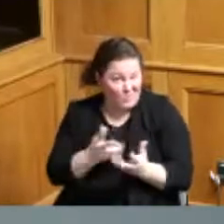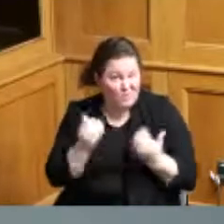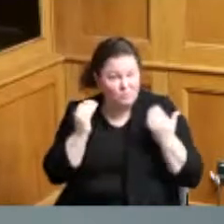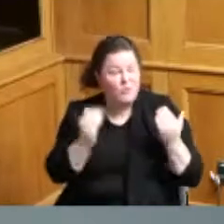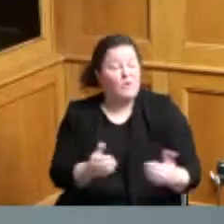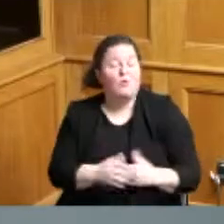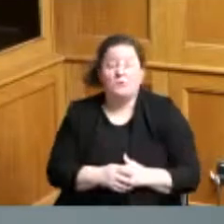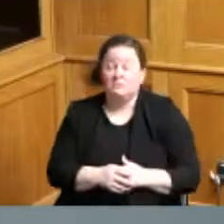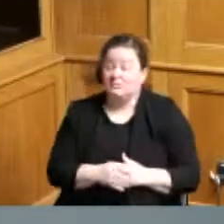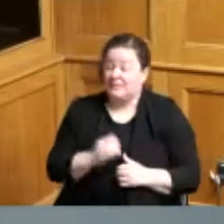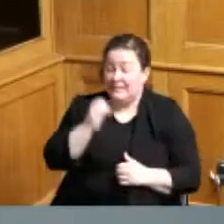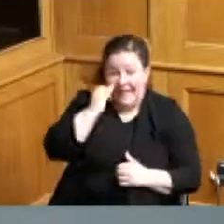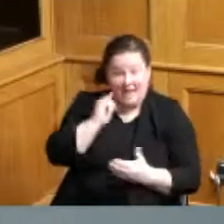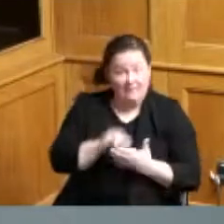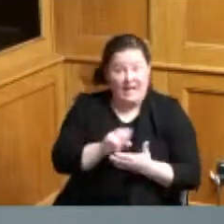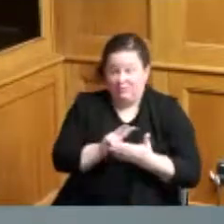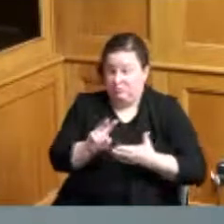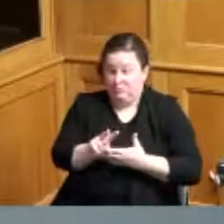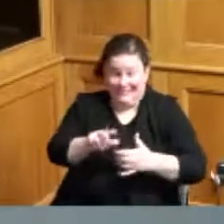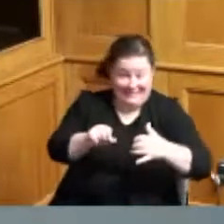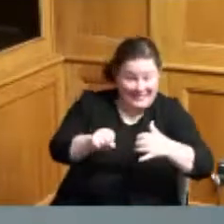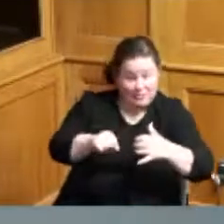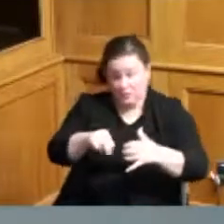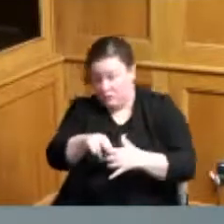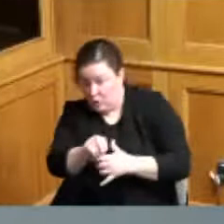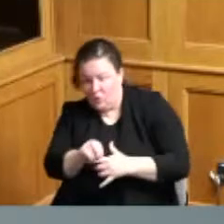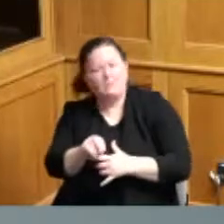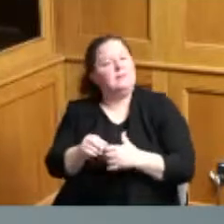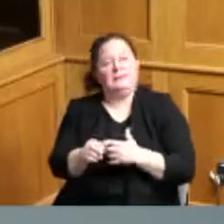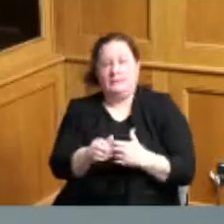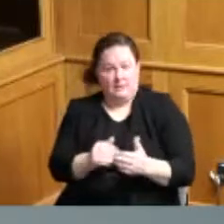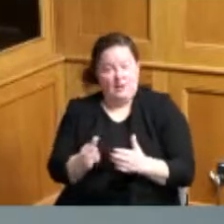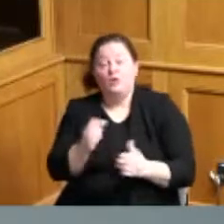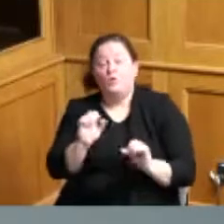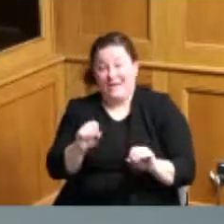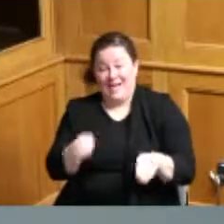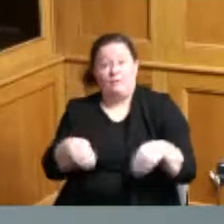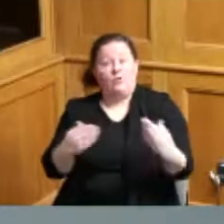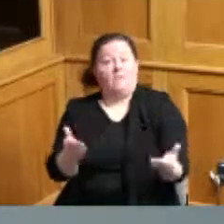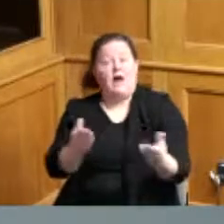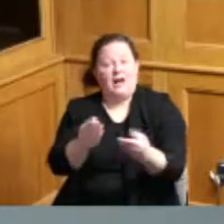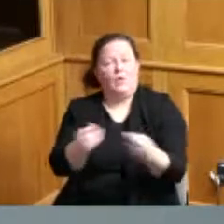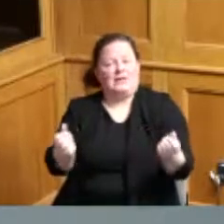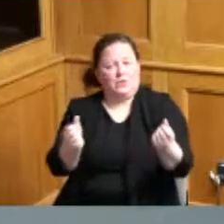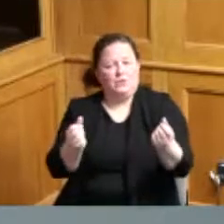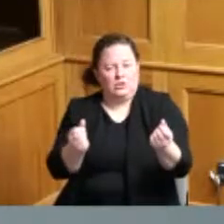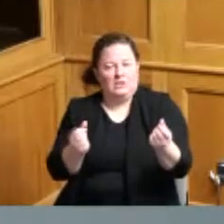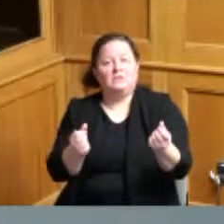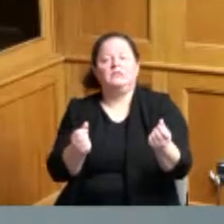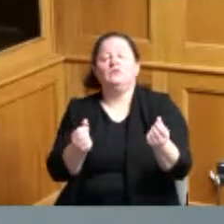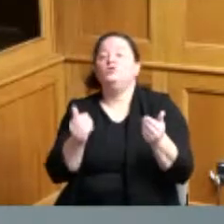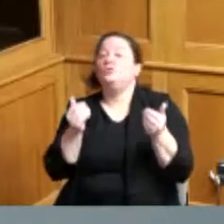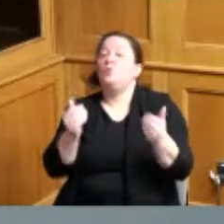is yes or no we could then subsequently bring forward a resolution advancing the 2021-2022